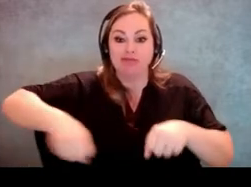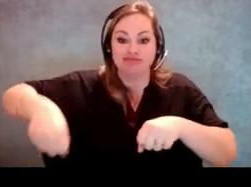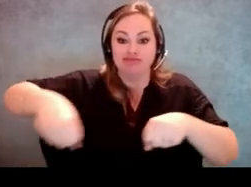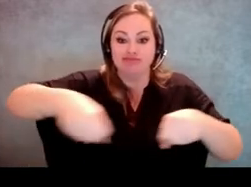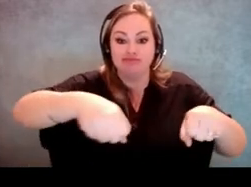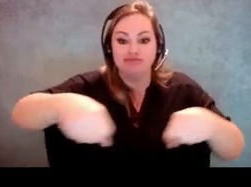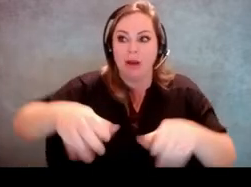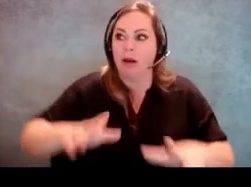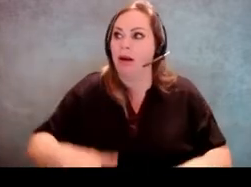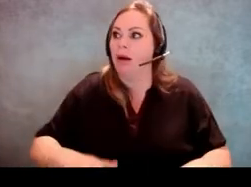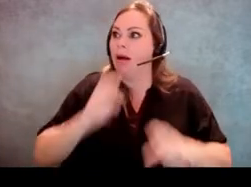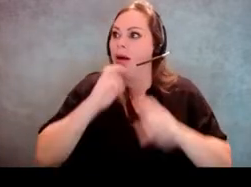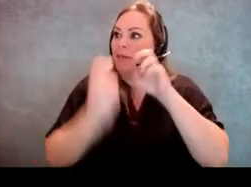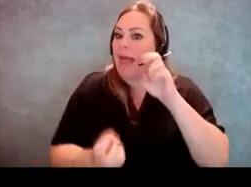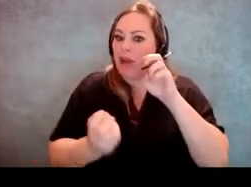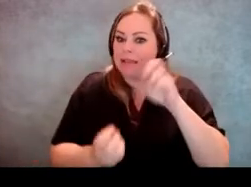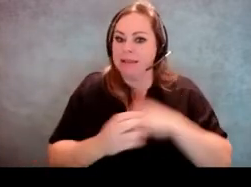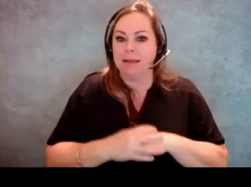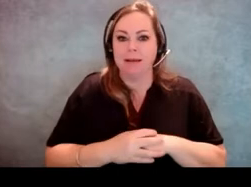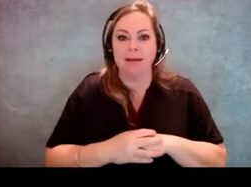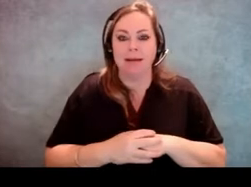and I was flabbergasted and I thought, oh my God,